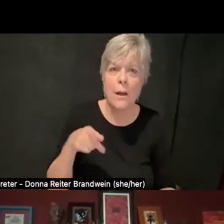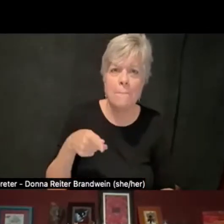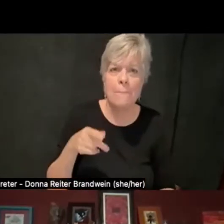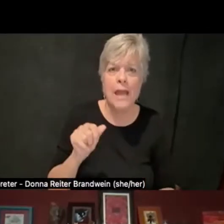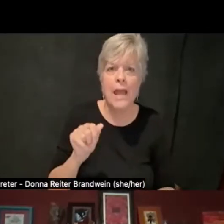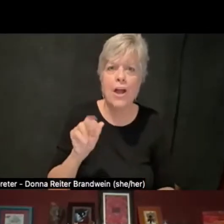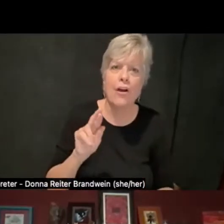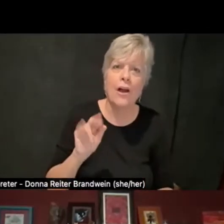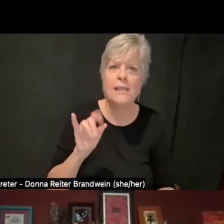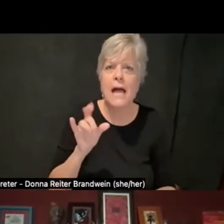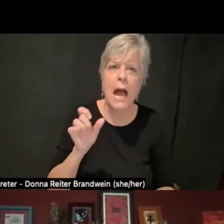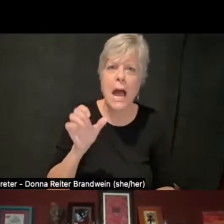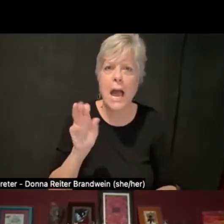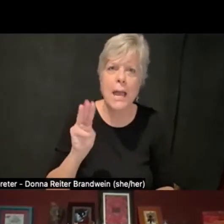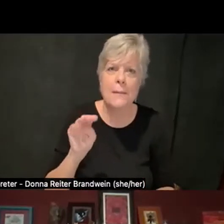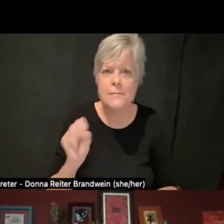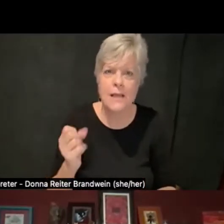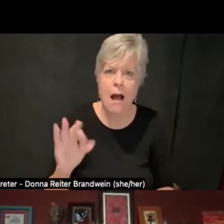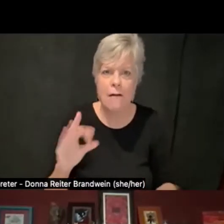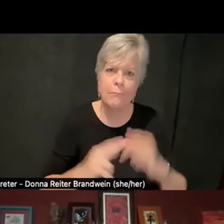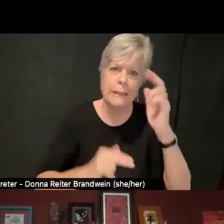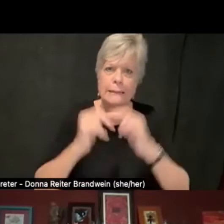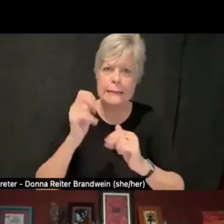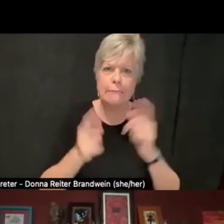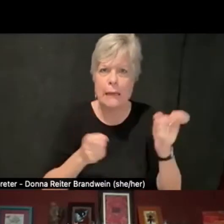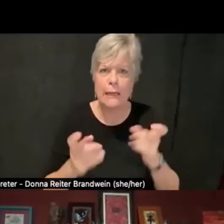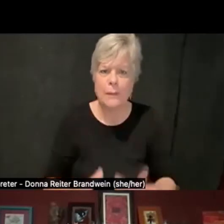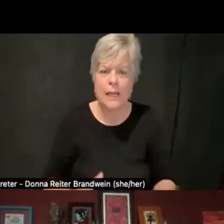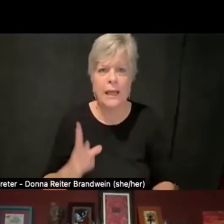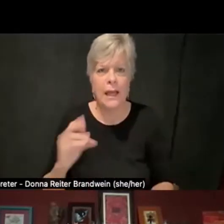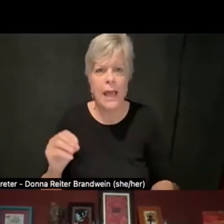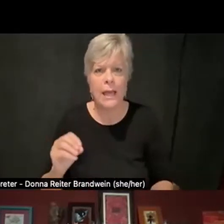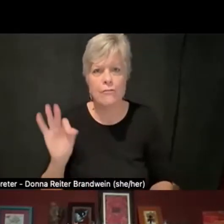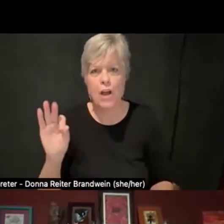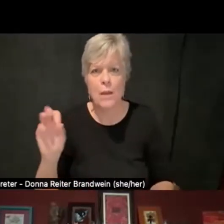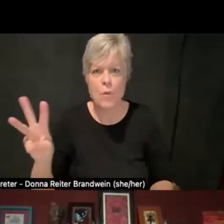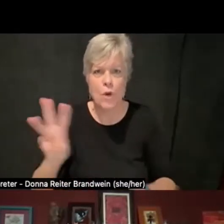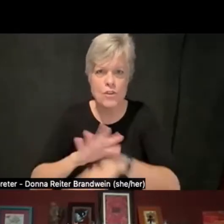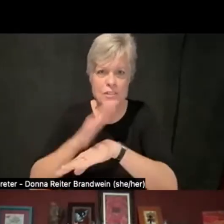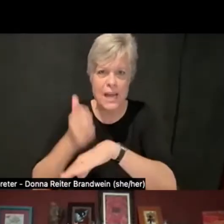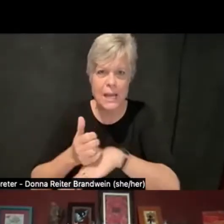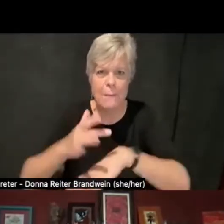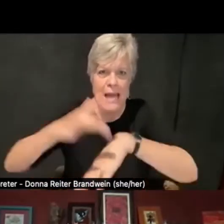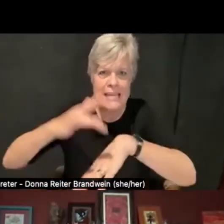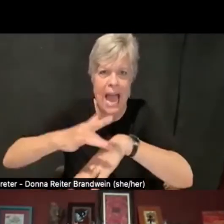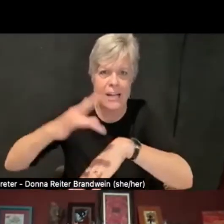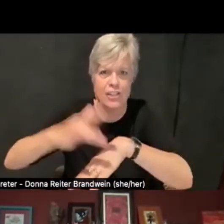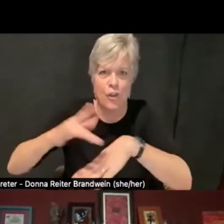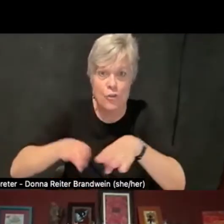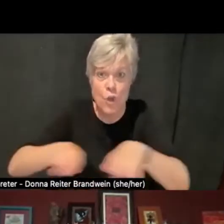and frameworks for setting up tactile flooring in a new building, I'm down.